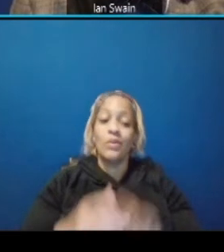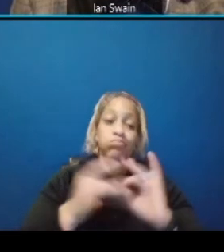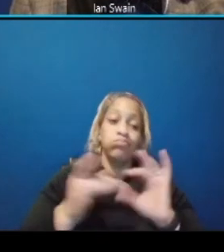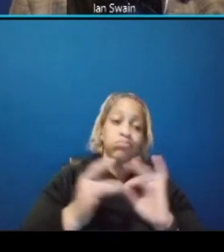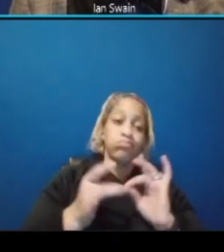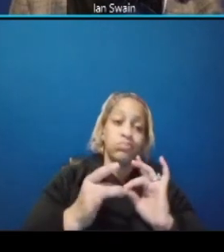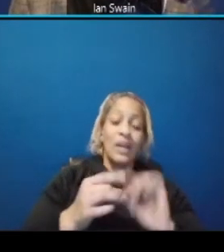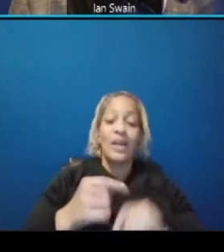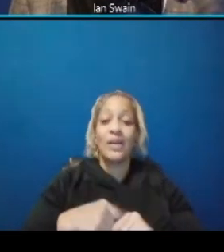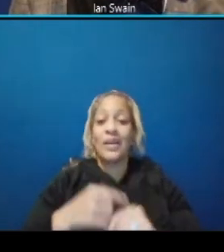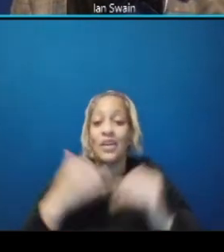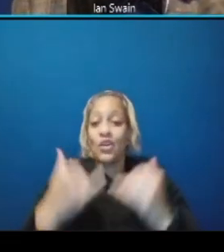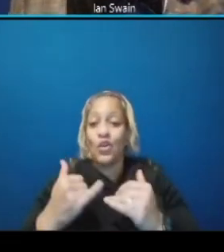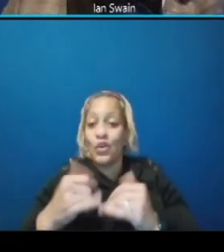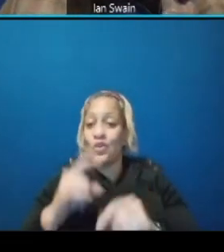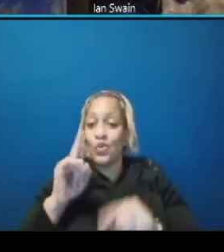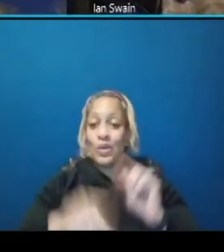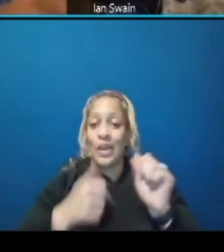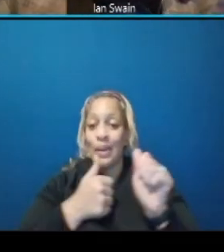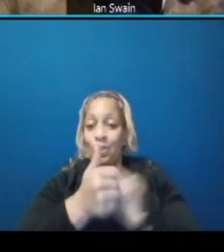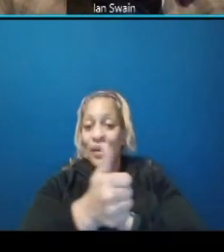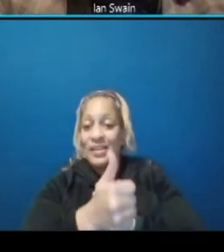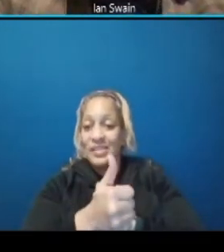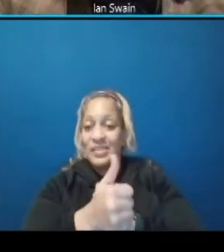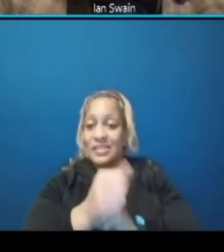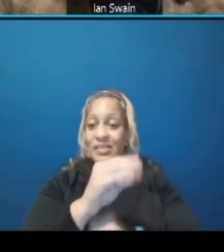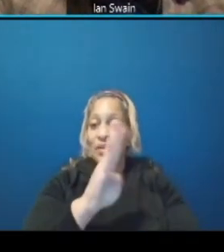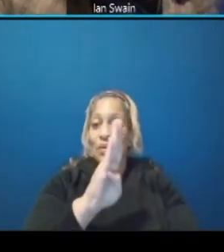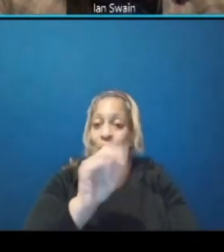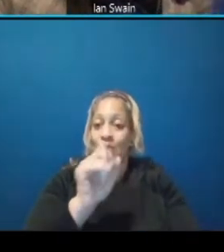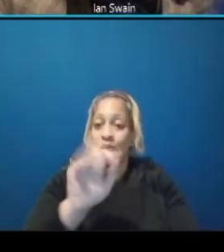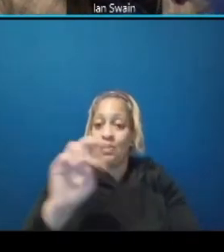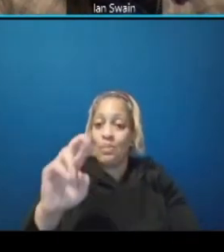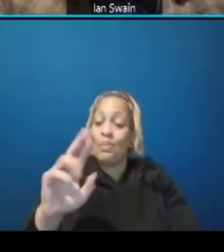on the section of bending row on the north side so that goes back to what you were saying that